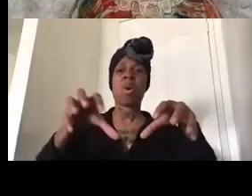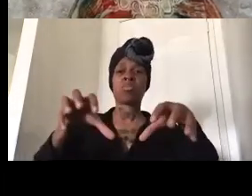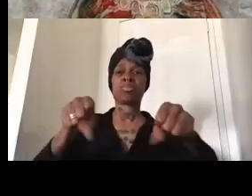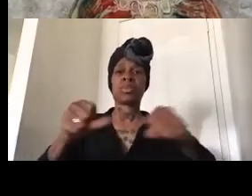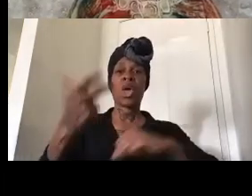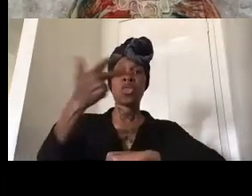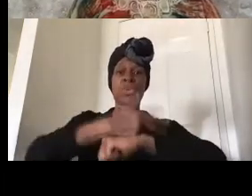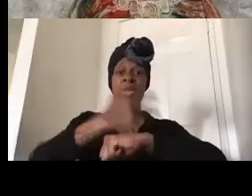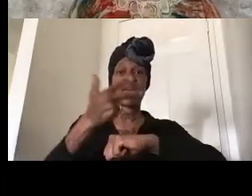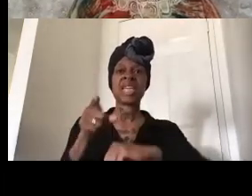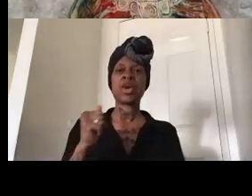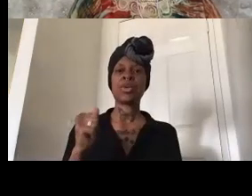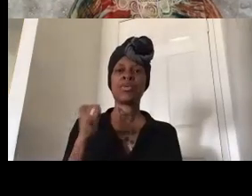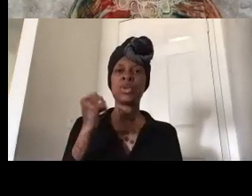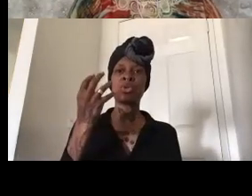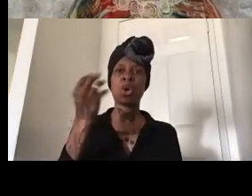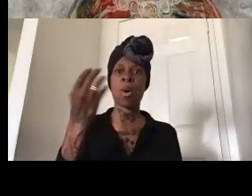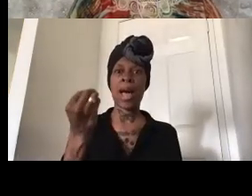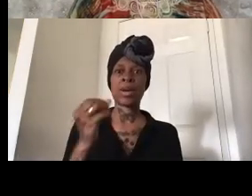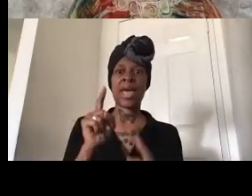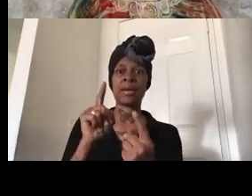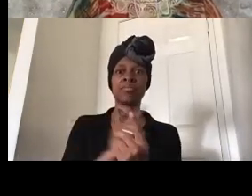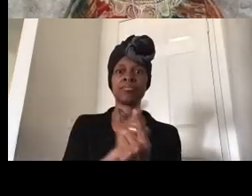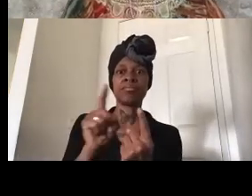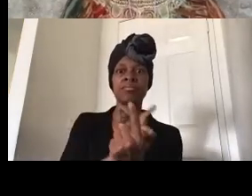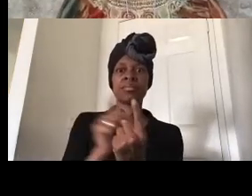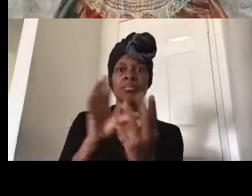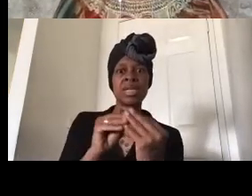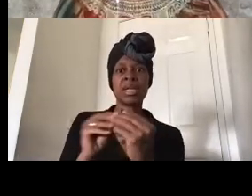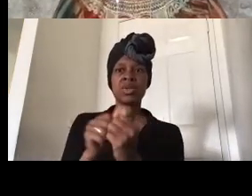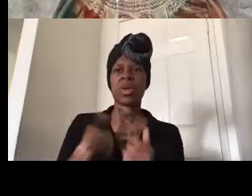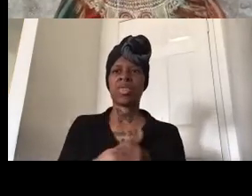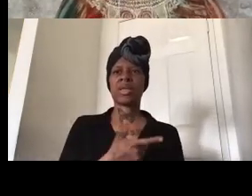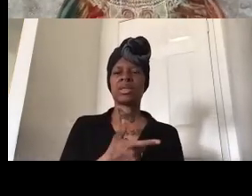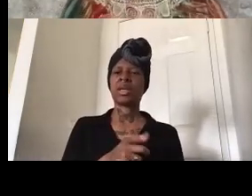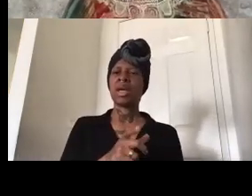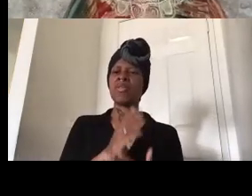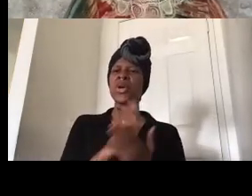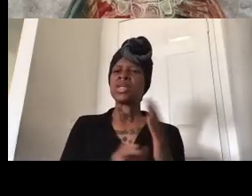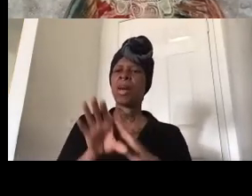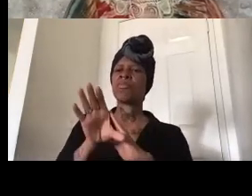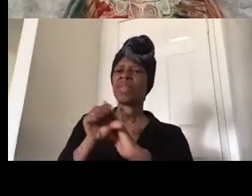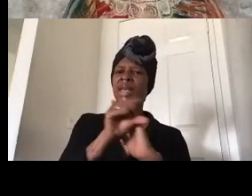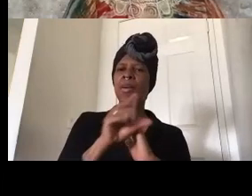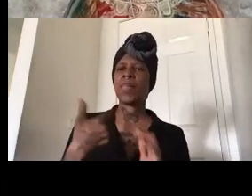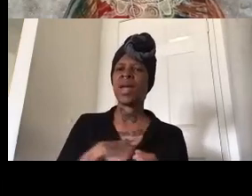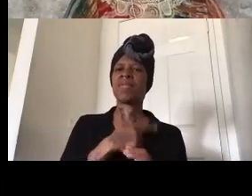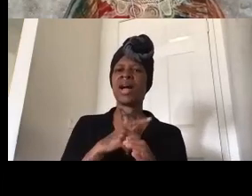wouldn't come out and meet with us so you'll there's kind of infamous video of us catching him leaving out the back